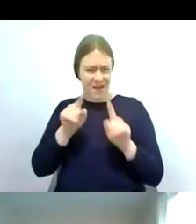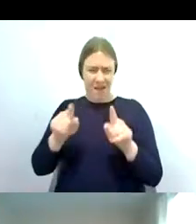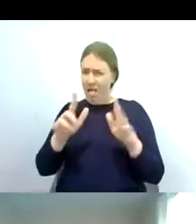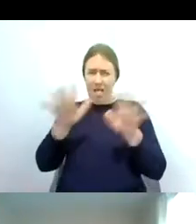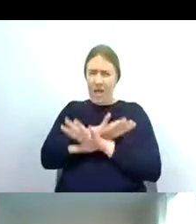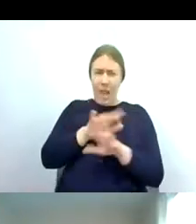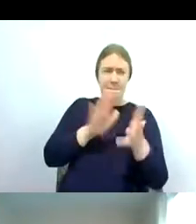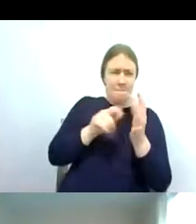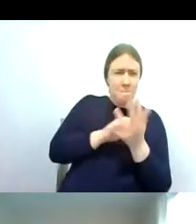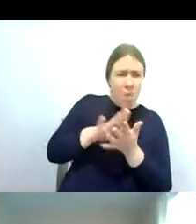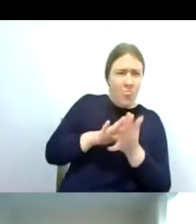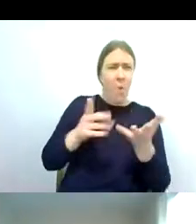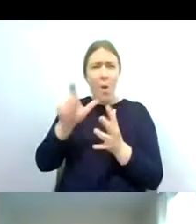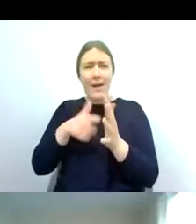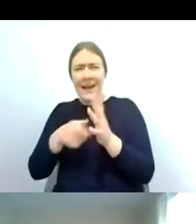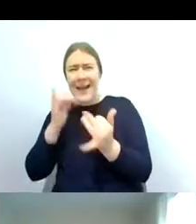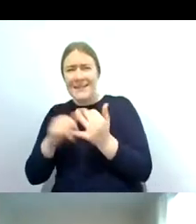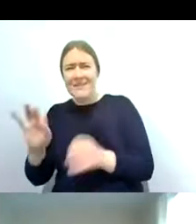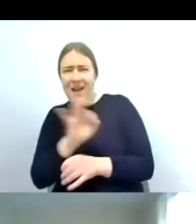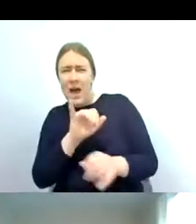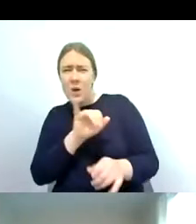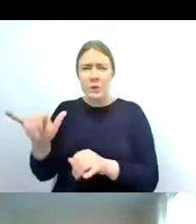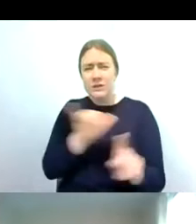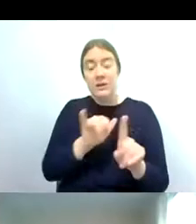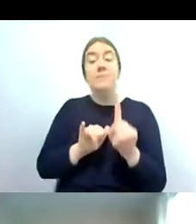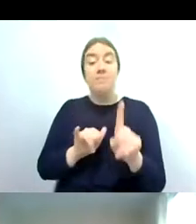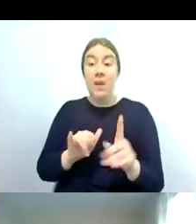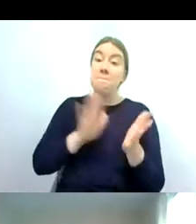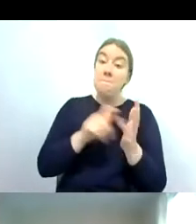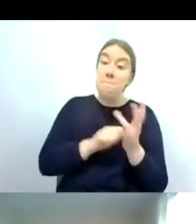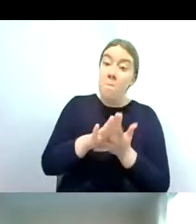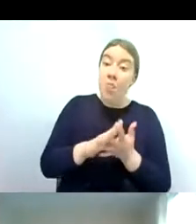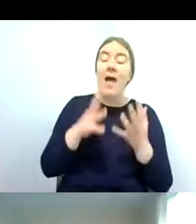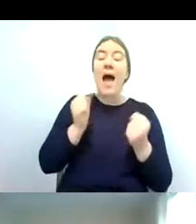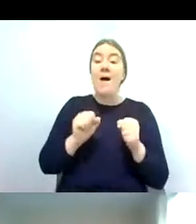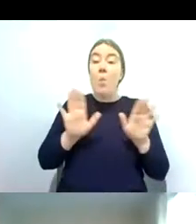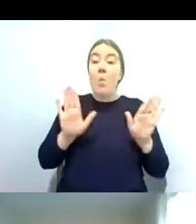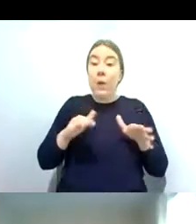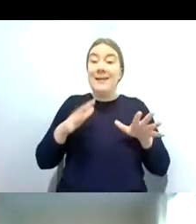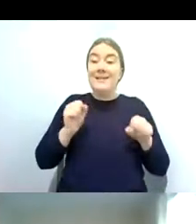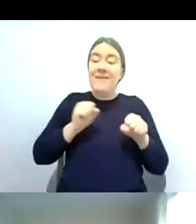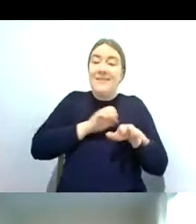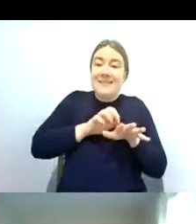and but a little tip is that moths have scales on their wings whereas caddisflies have um